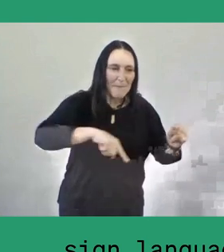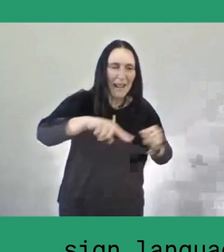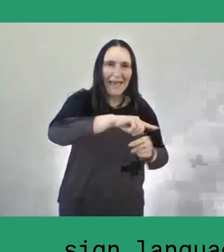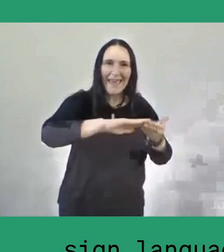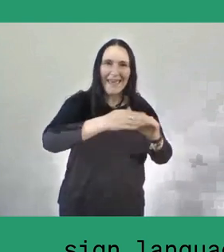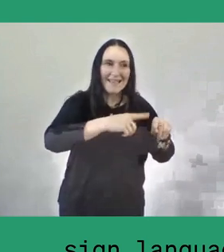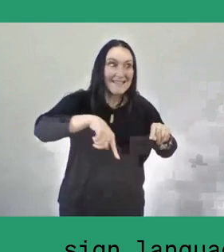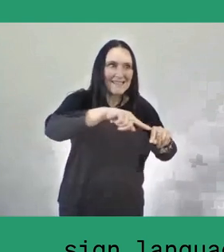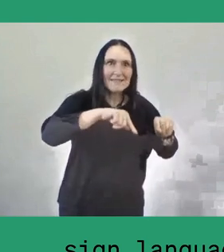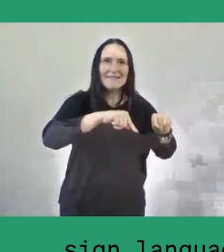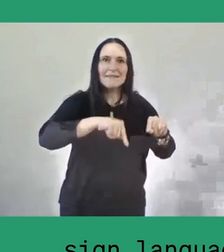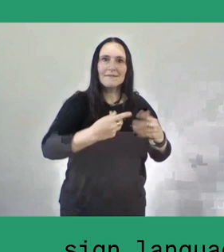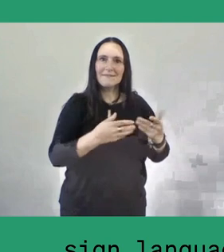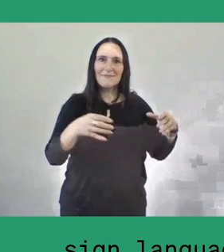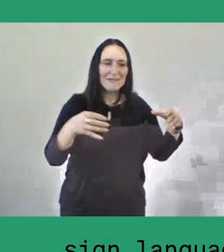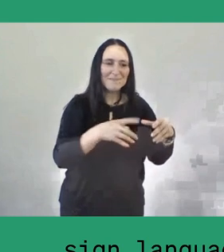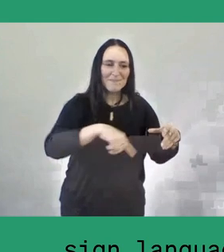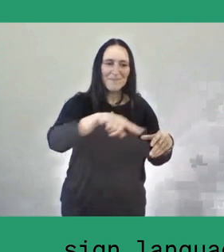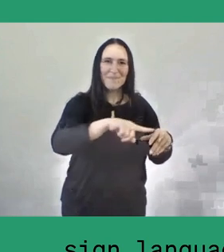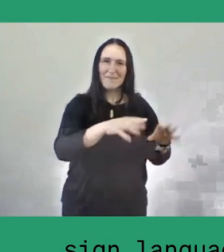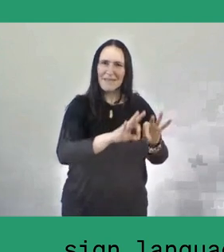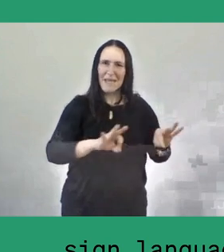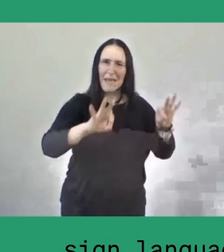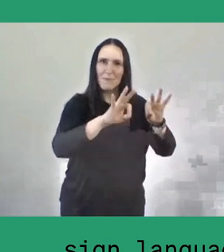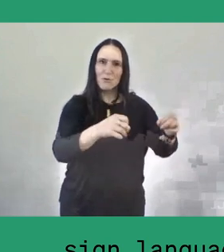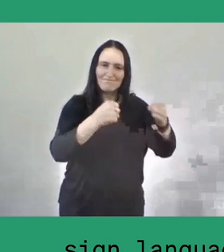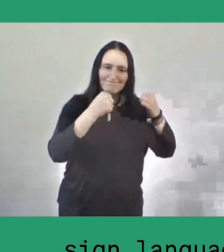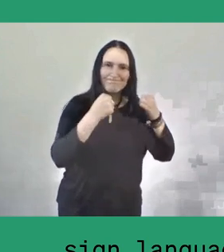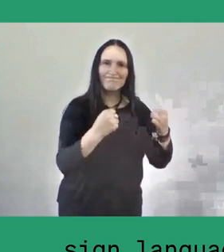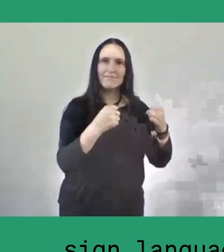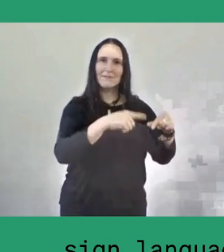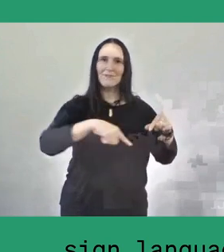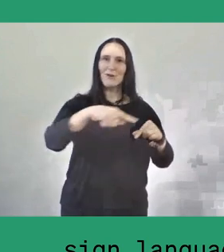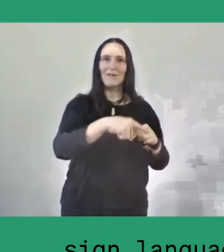So that's one of the manifestations of local values in decision making.